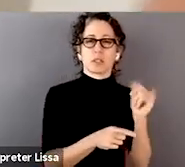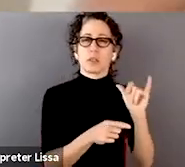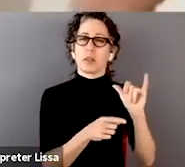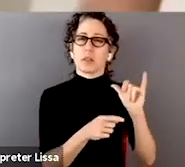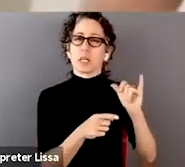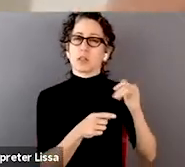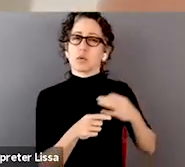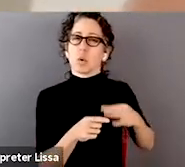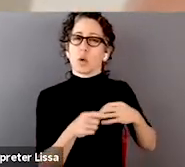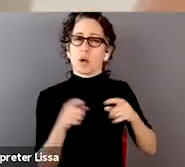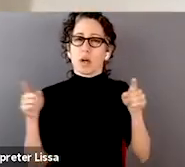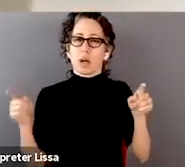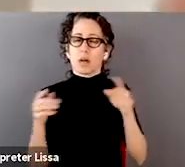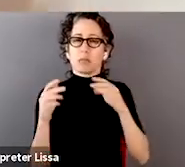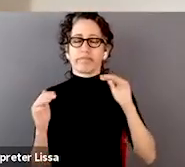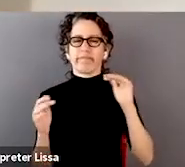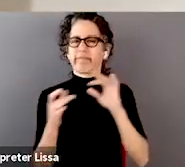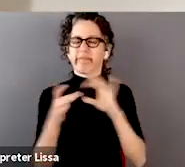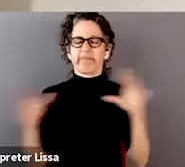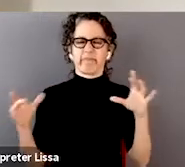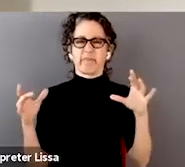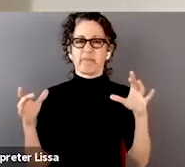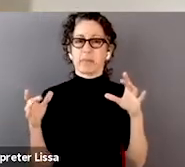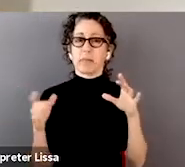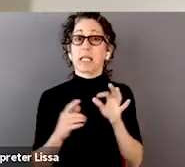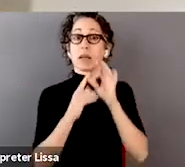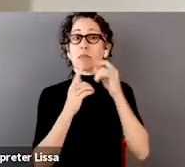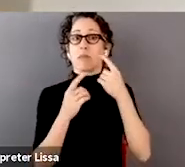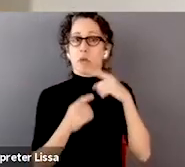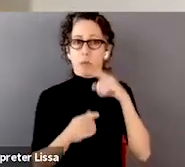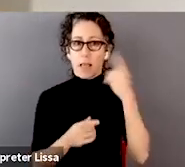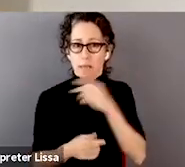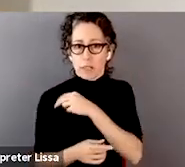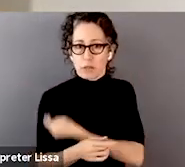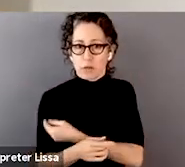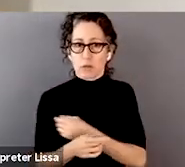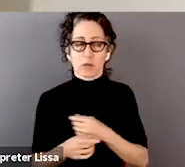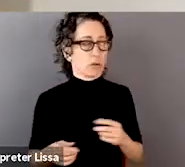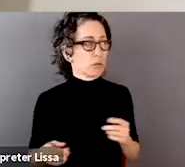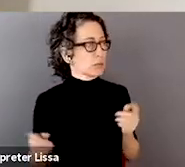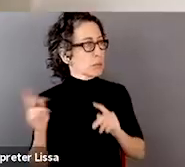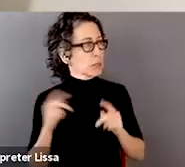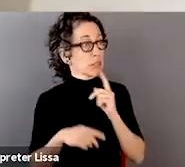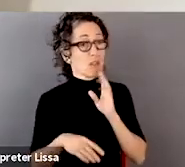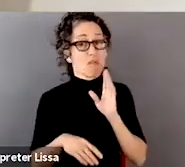And so the argument has been, well, this is confounded by the environment, maybe poorer patients